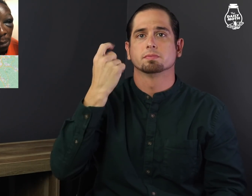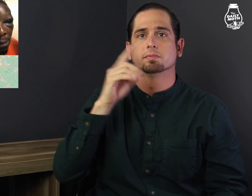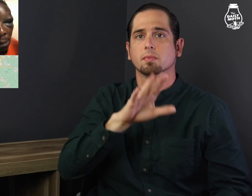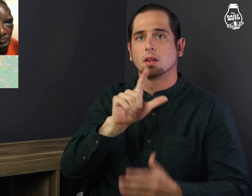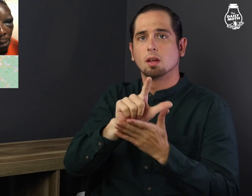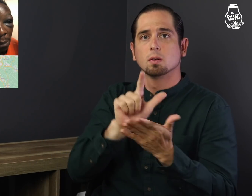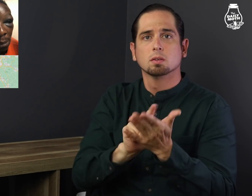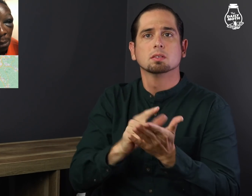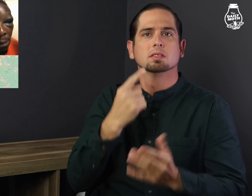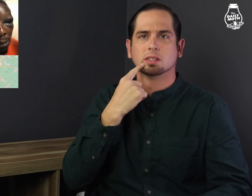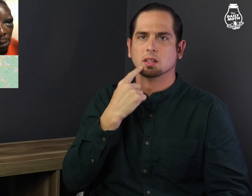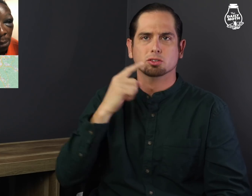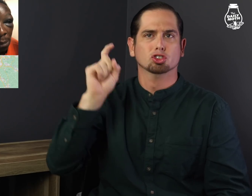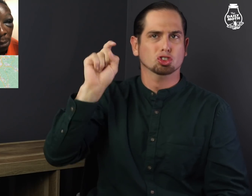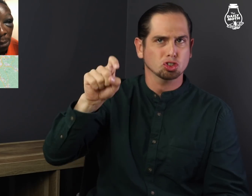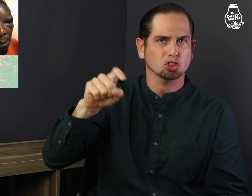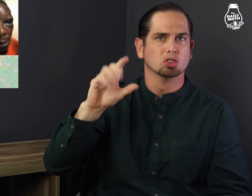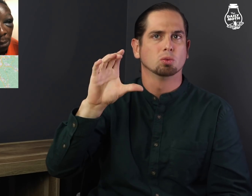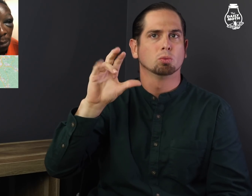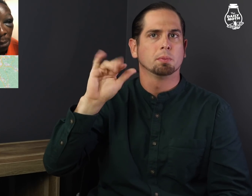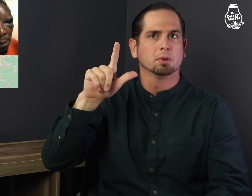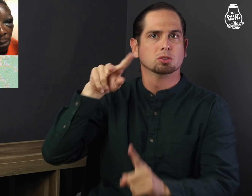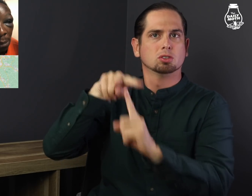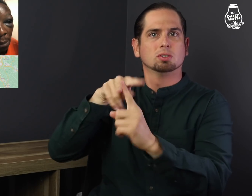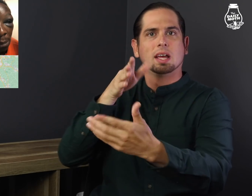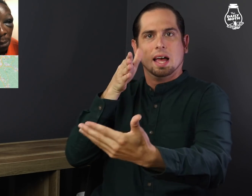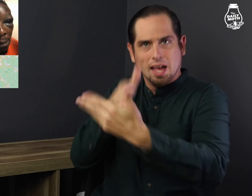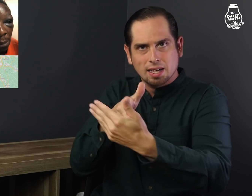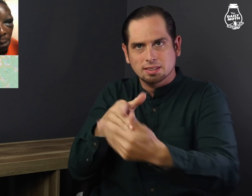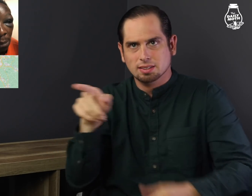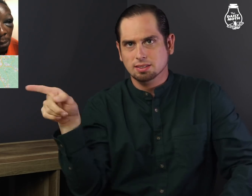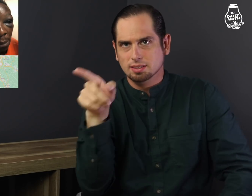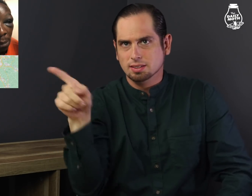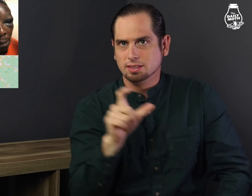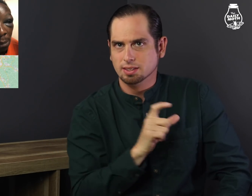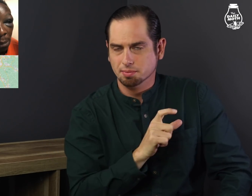His attorneys said there should be criminal charges against